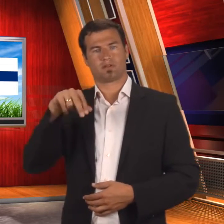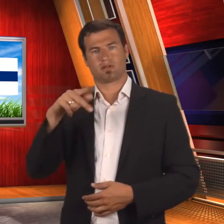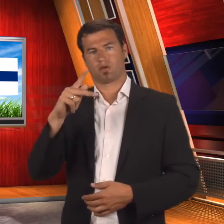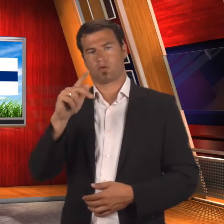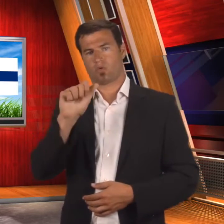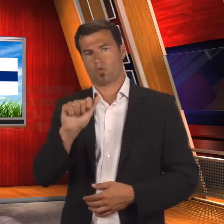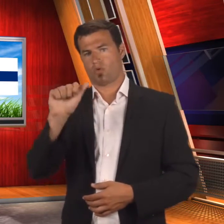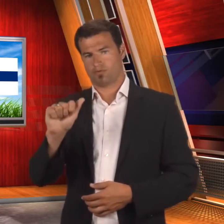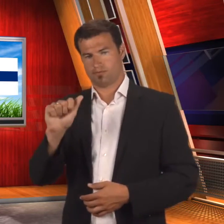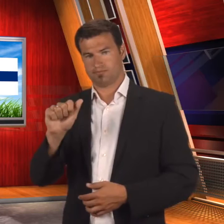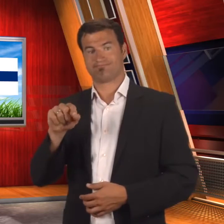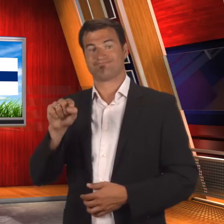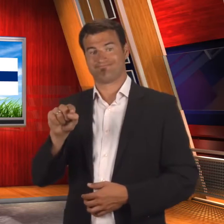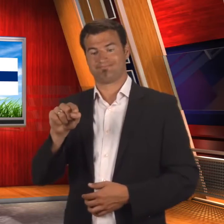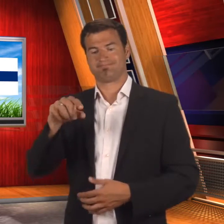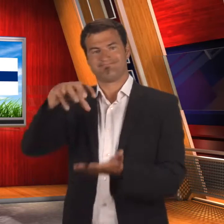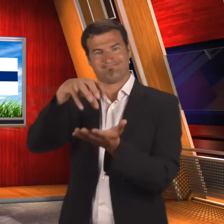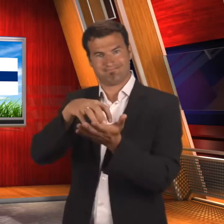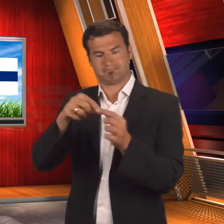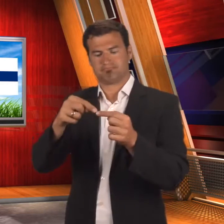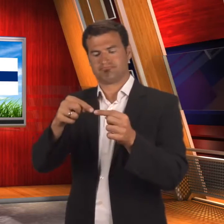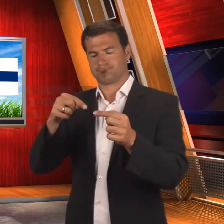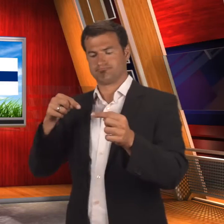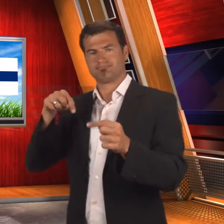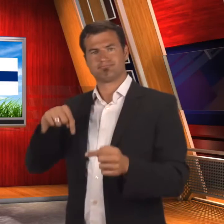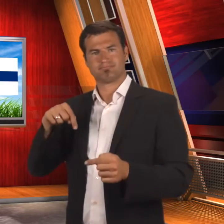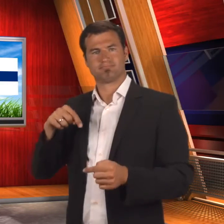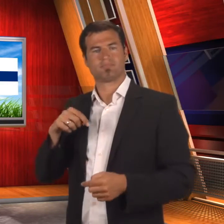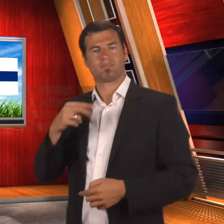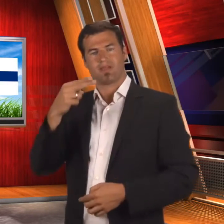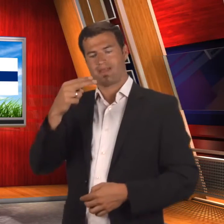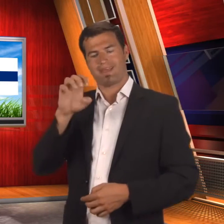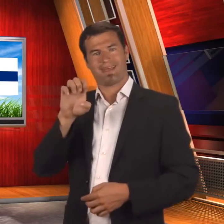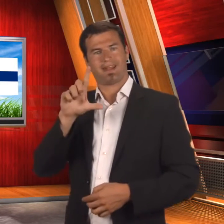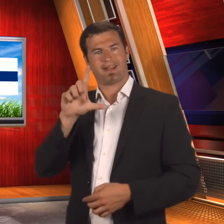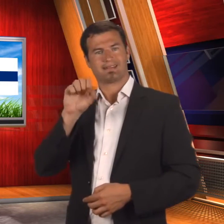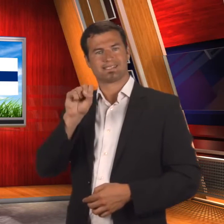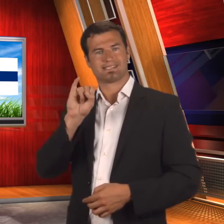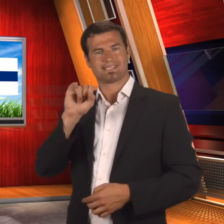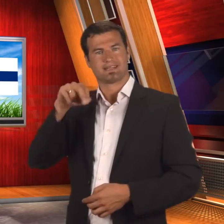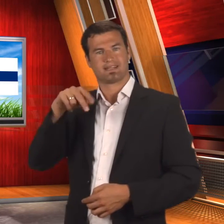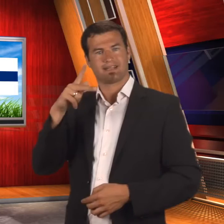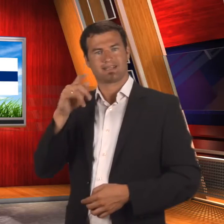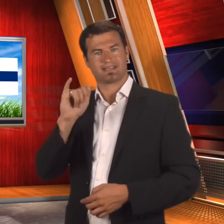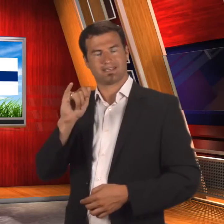Hyvinkaa, which is located about 70 kilometers from